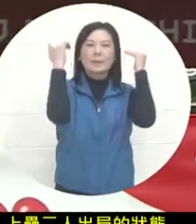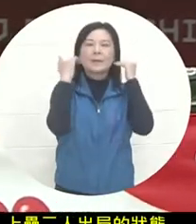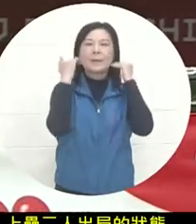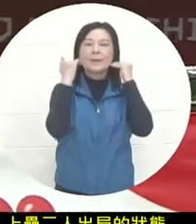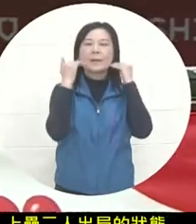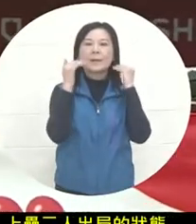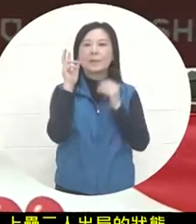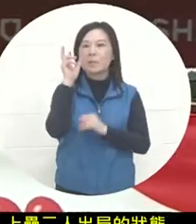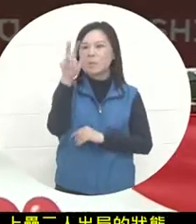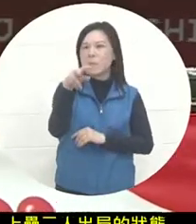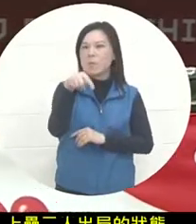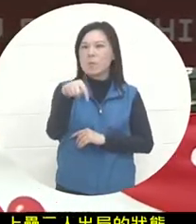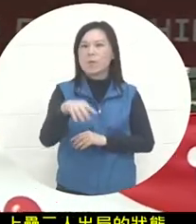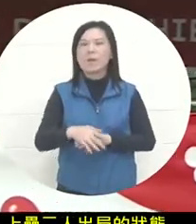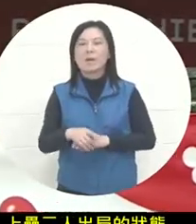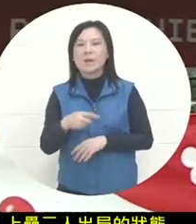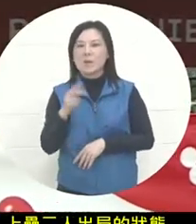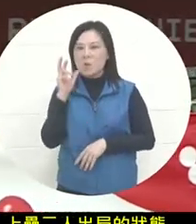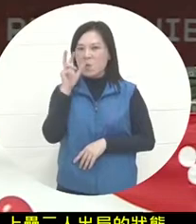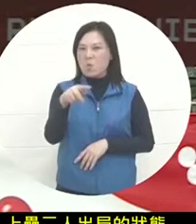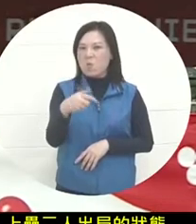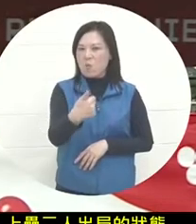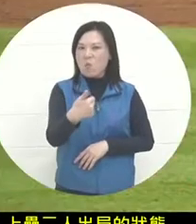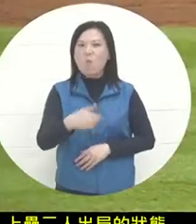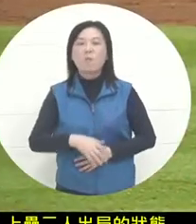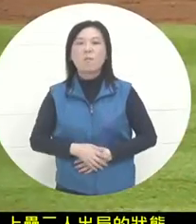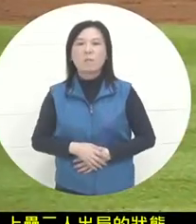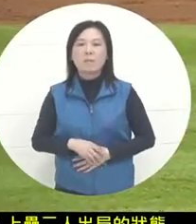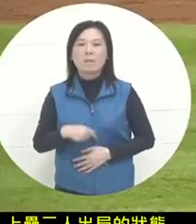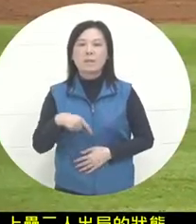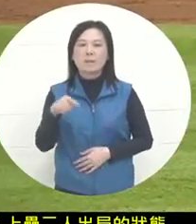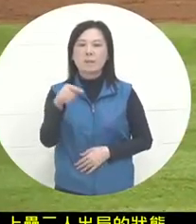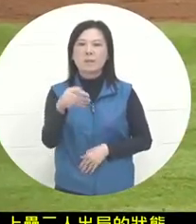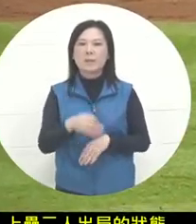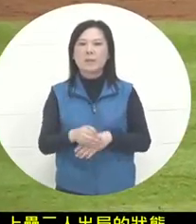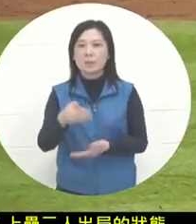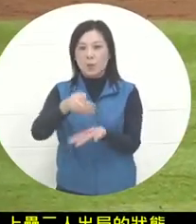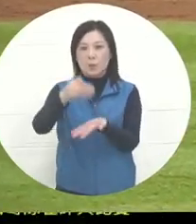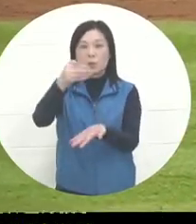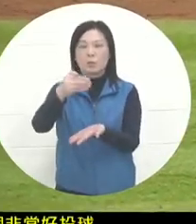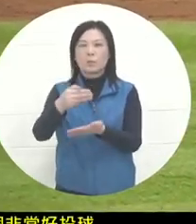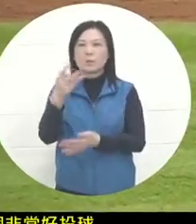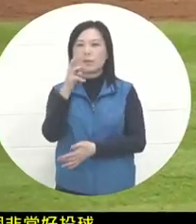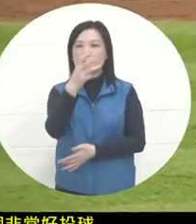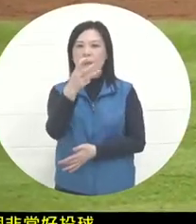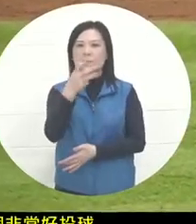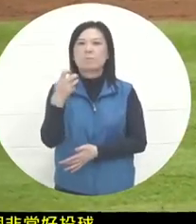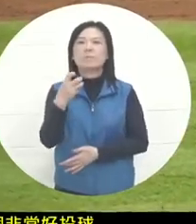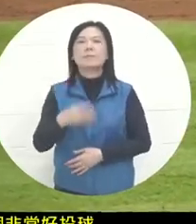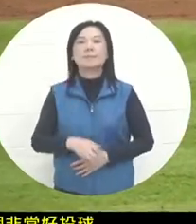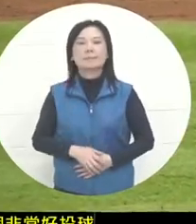The pitching content was very good. There were 9 times in three formations in a single game. In a situation where